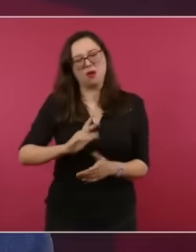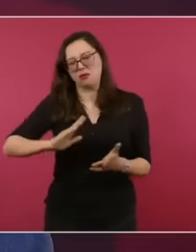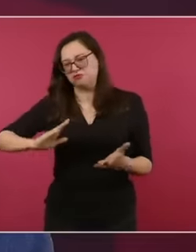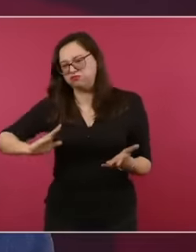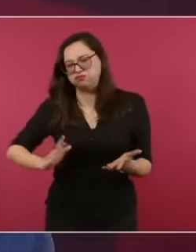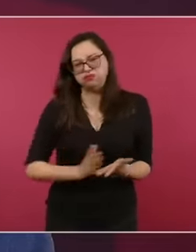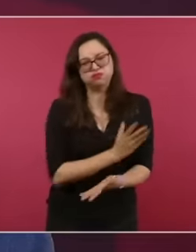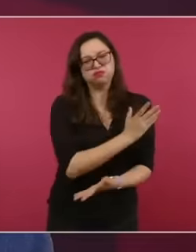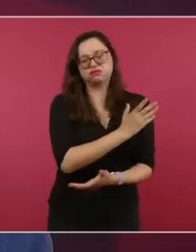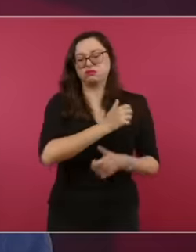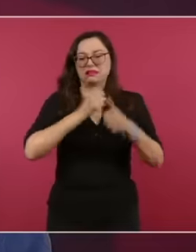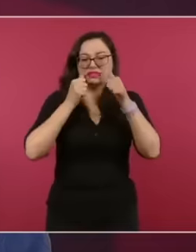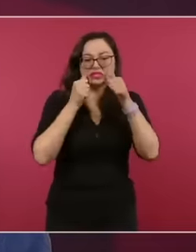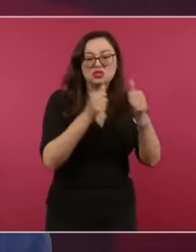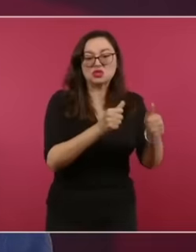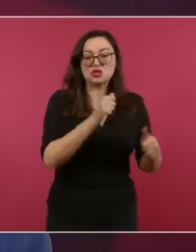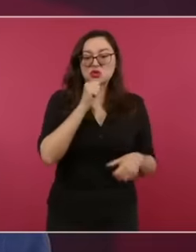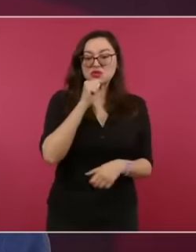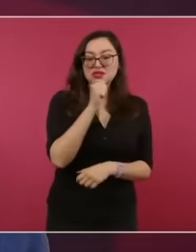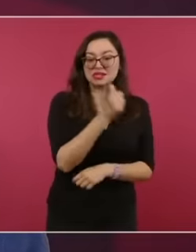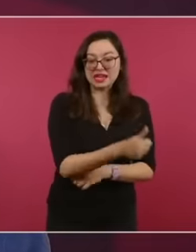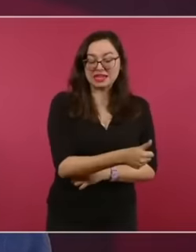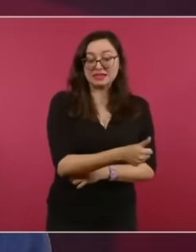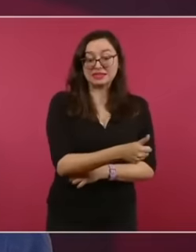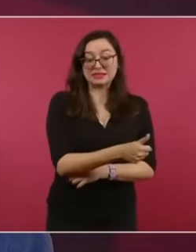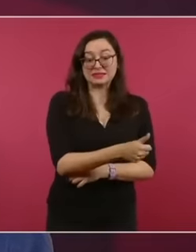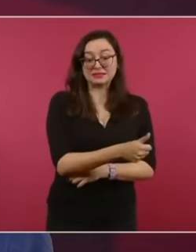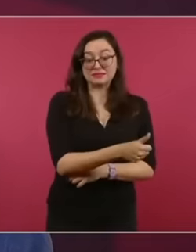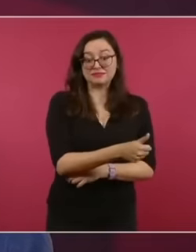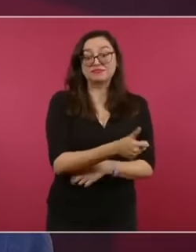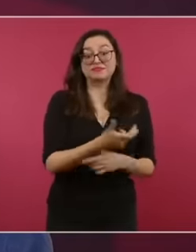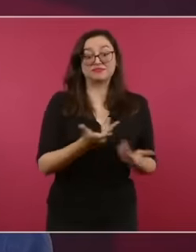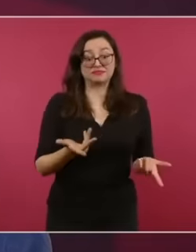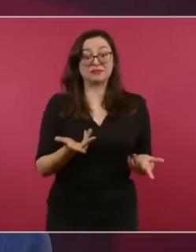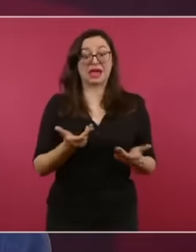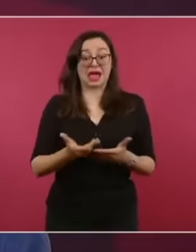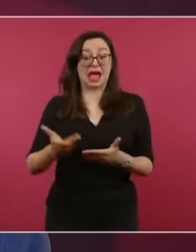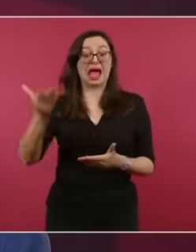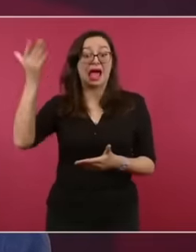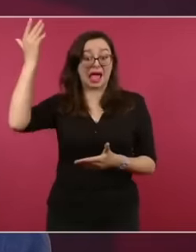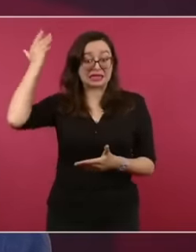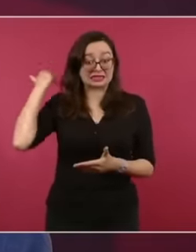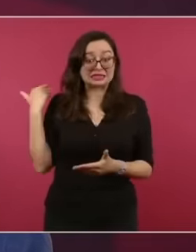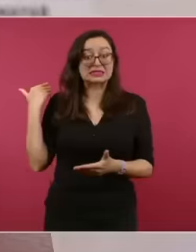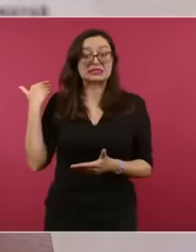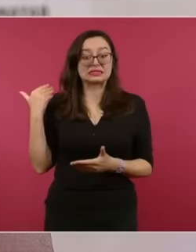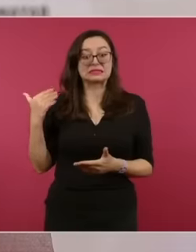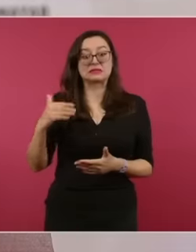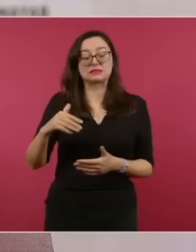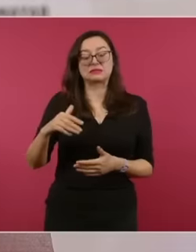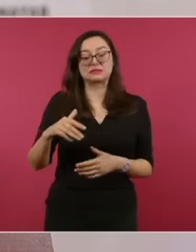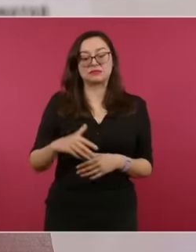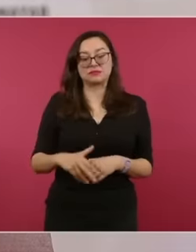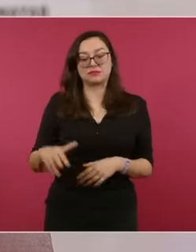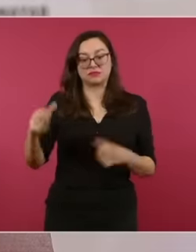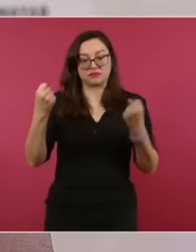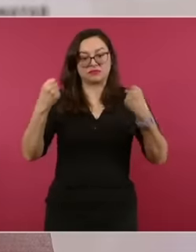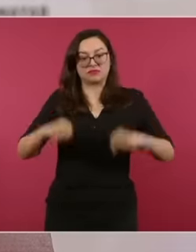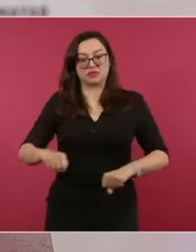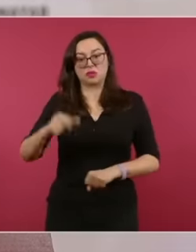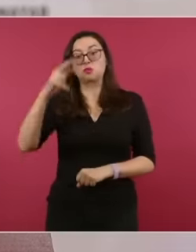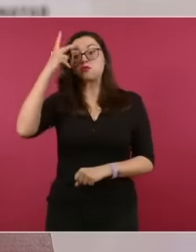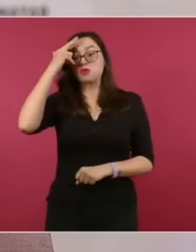country that they wanted to disappear during the time of Porfilio Díaz's dictatorship,